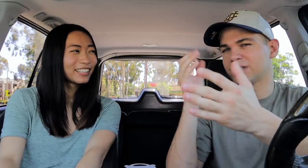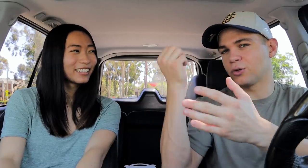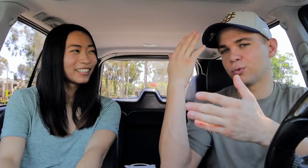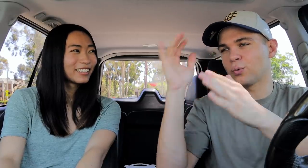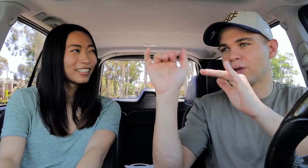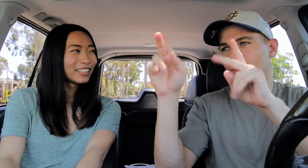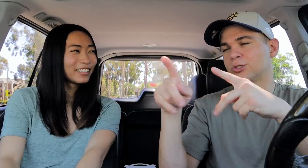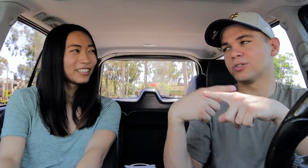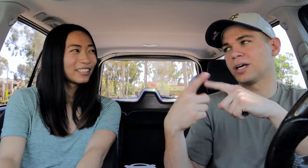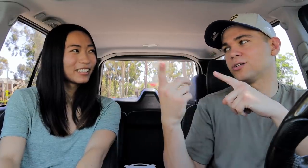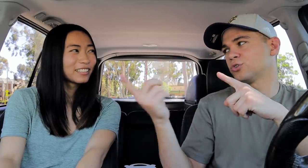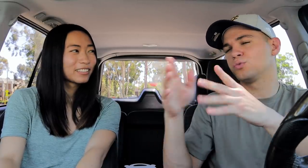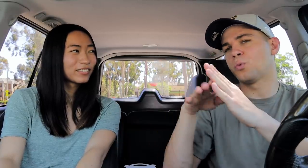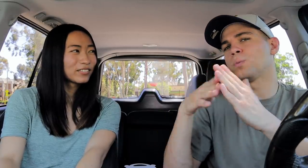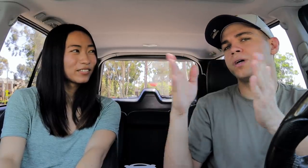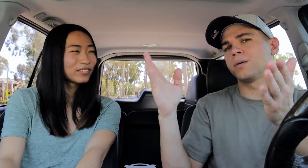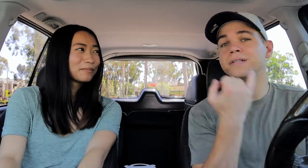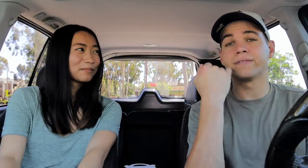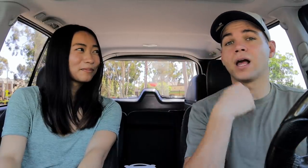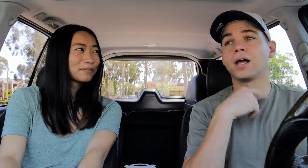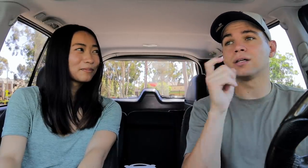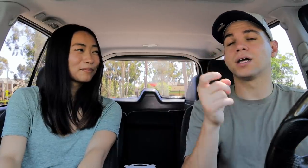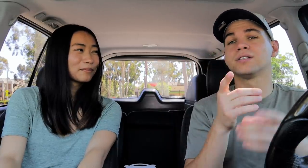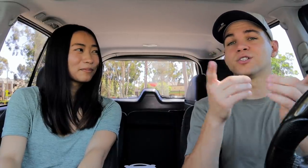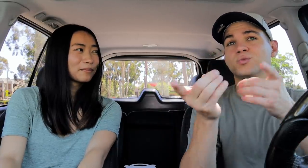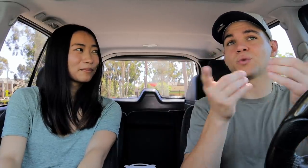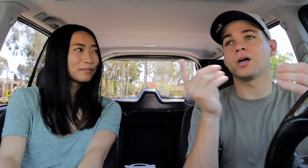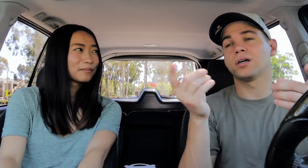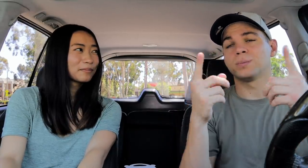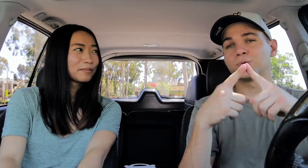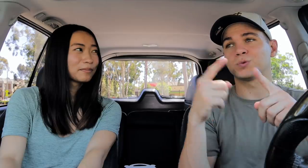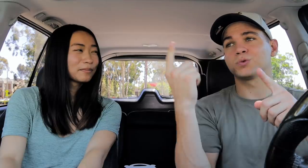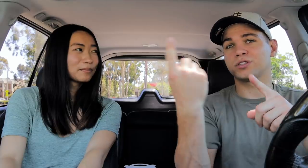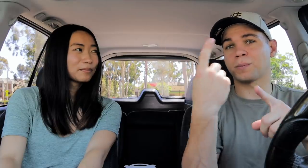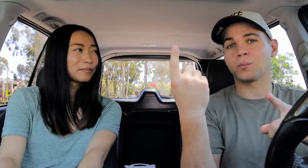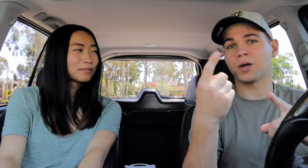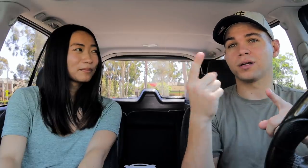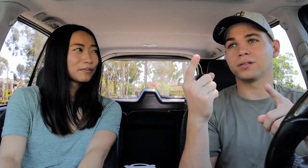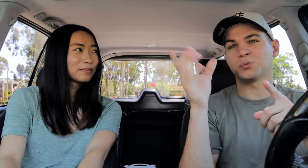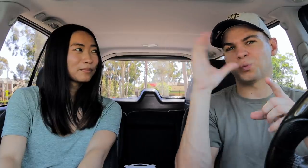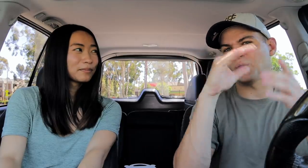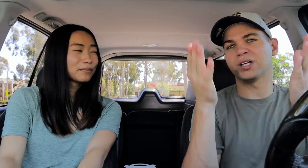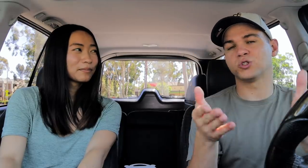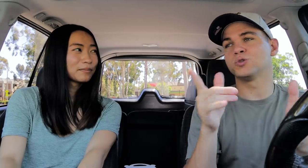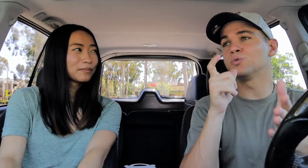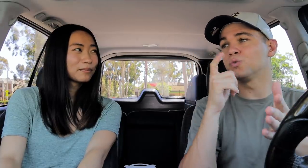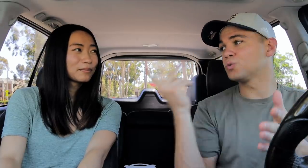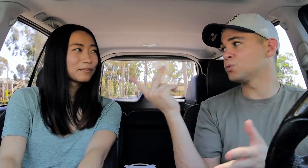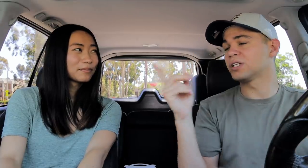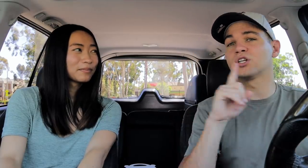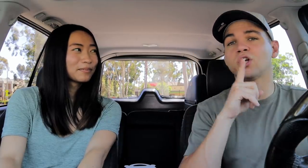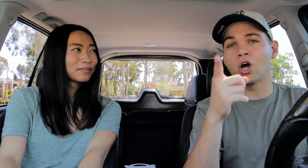Get to know that person, then she opens up. If I had to describe her to someone, a stranger, who we are,